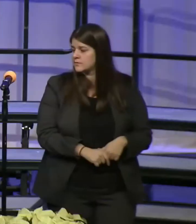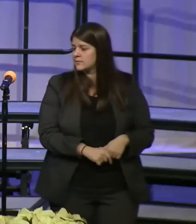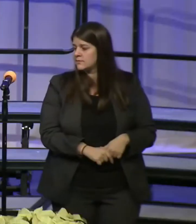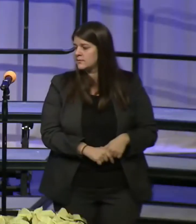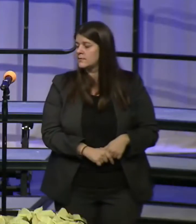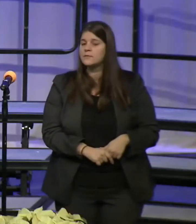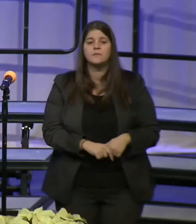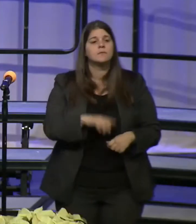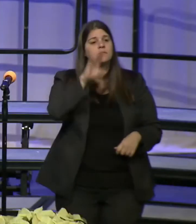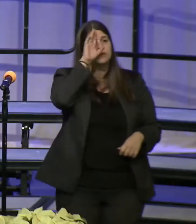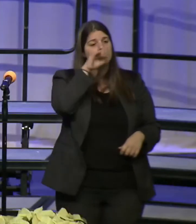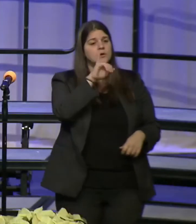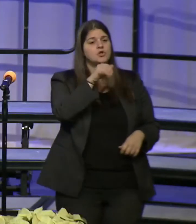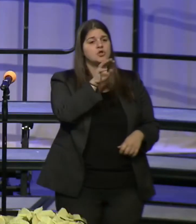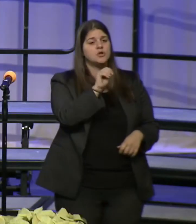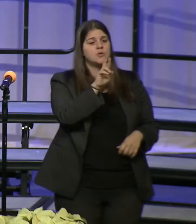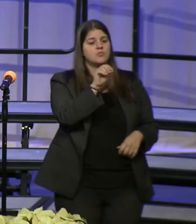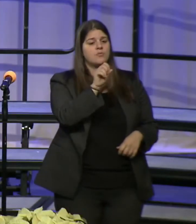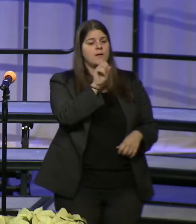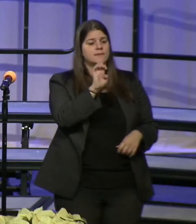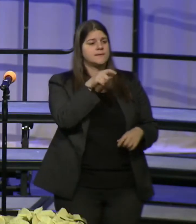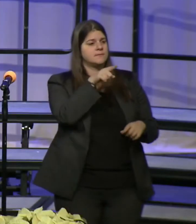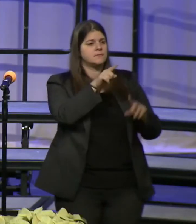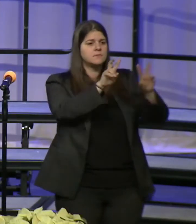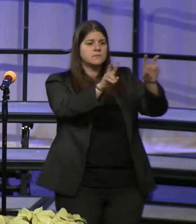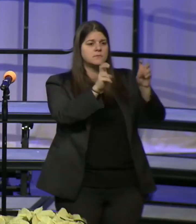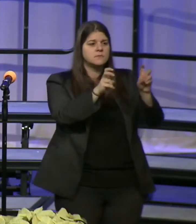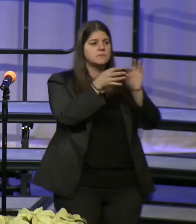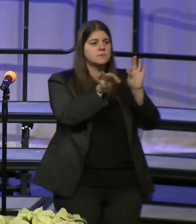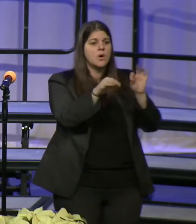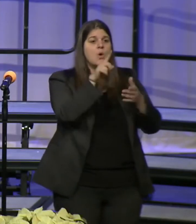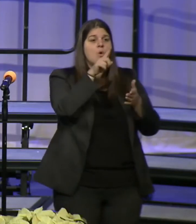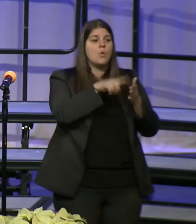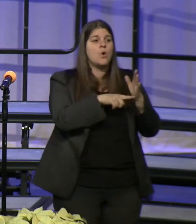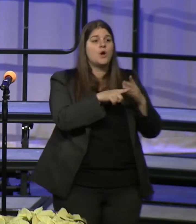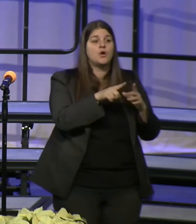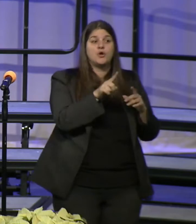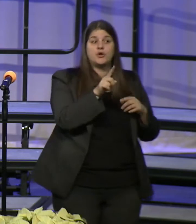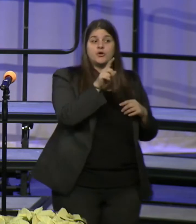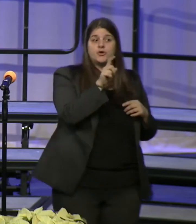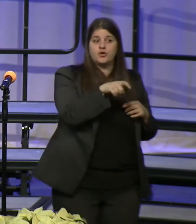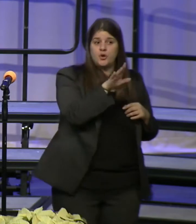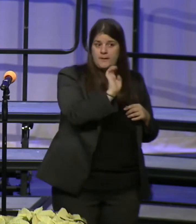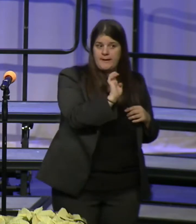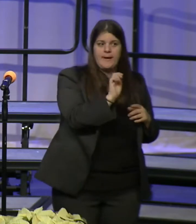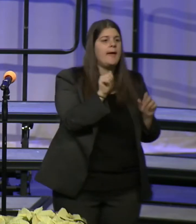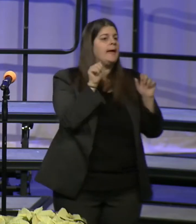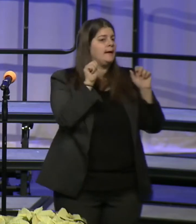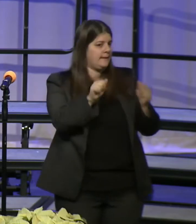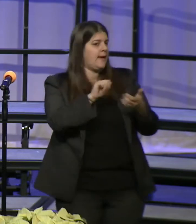Jim Rouse is quoted as saying "Whatever ought to be, can be." This is an appropriate model